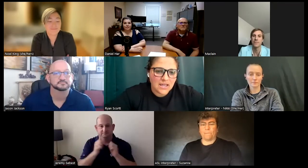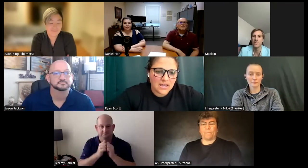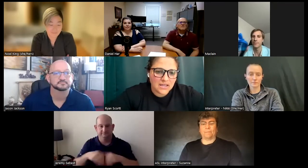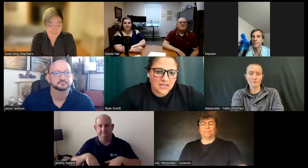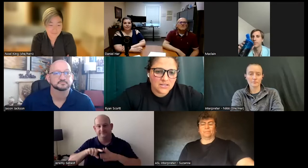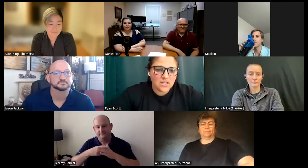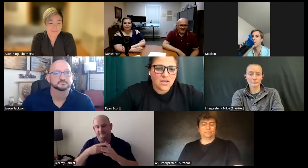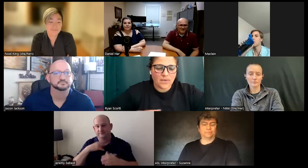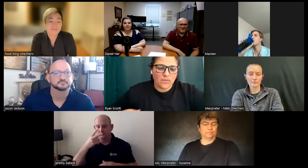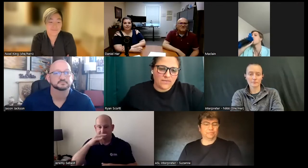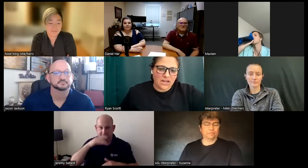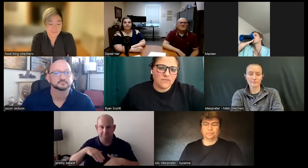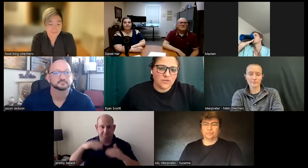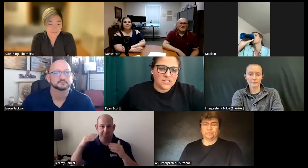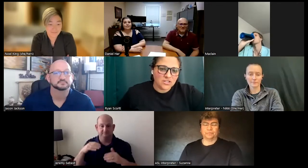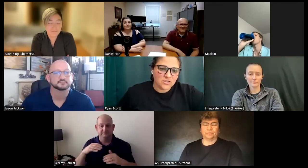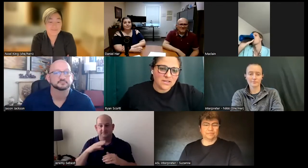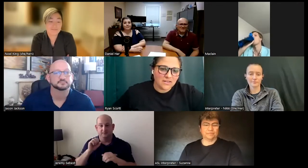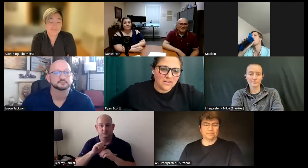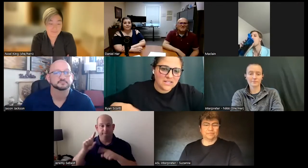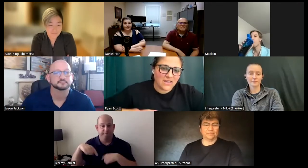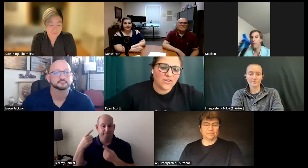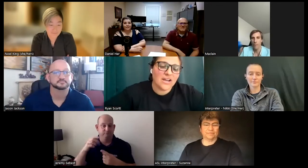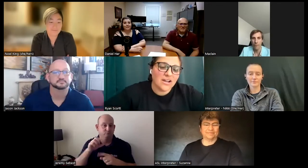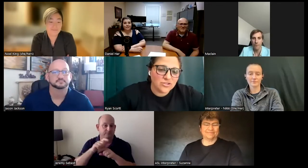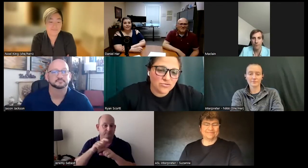And my wife and I have moved here so we could live together and I have two